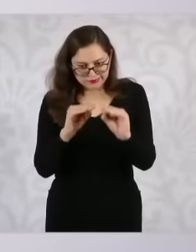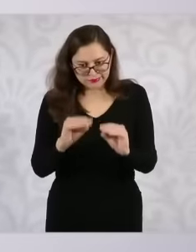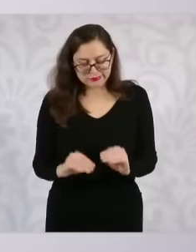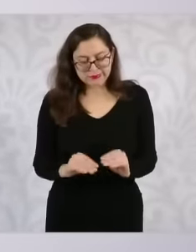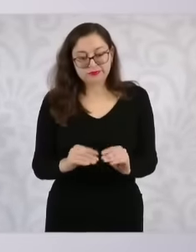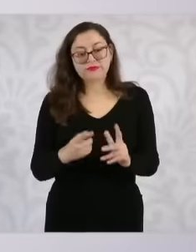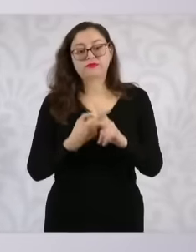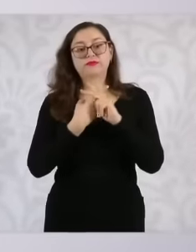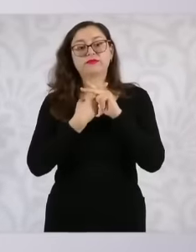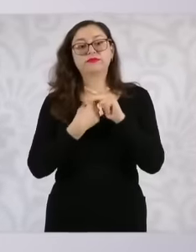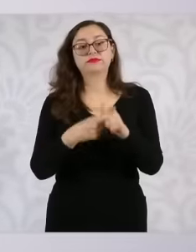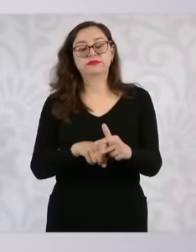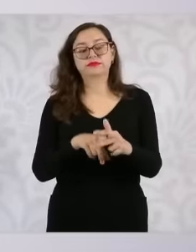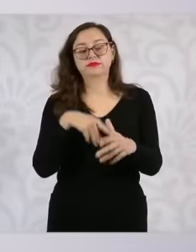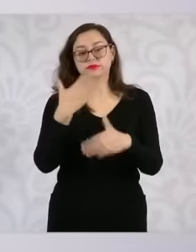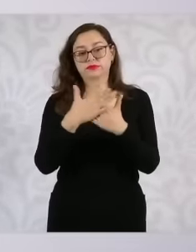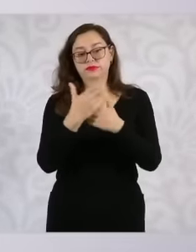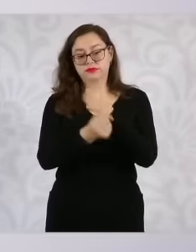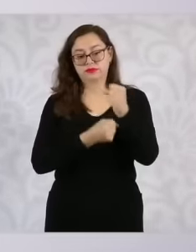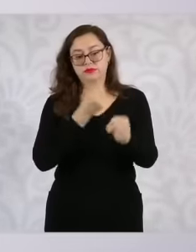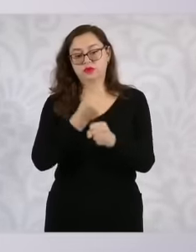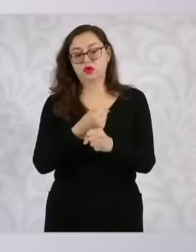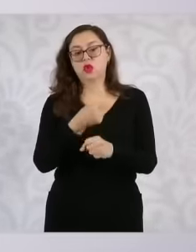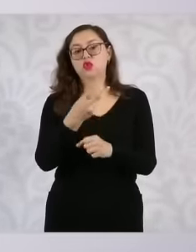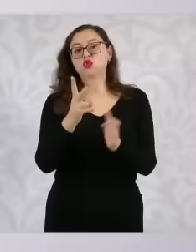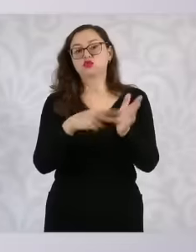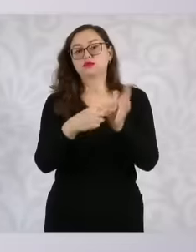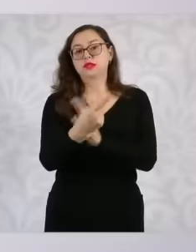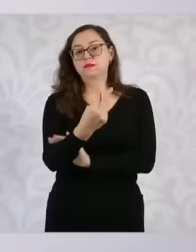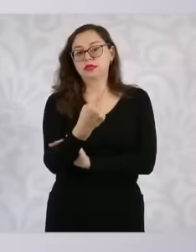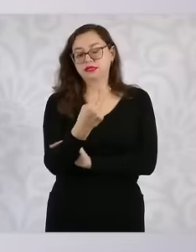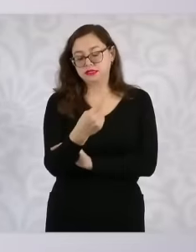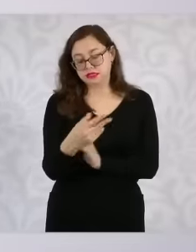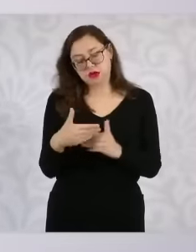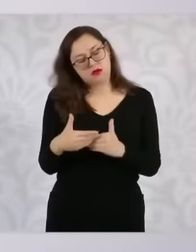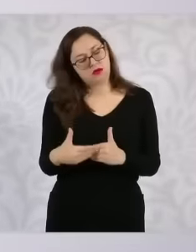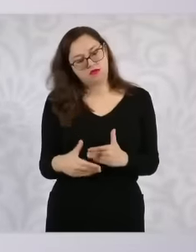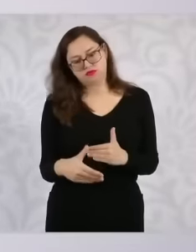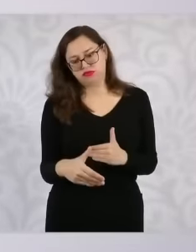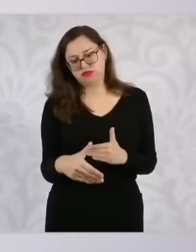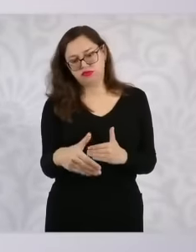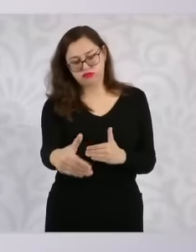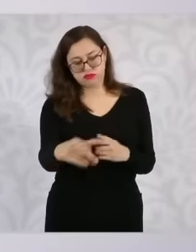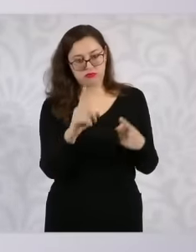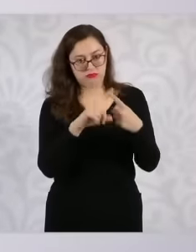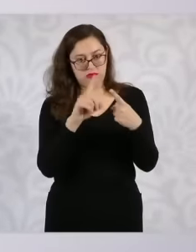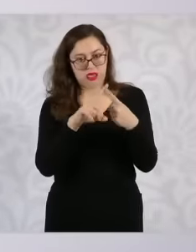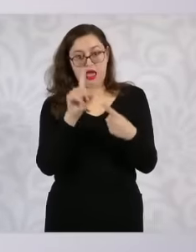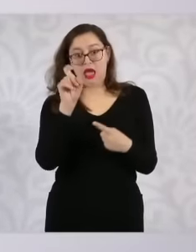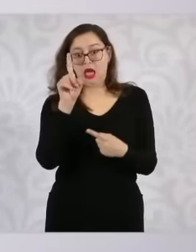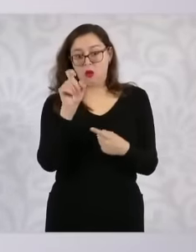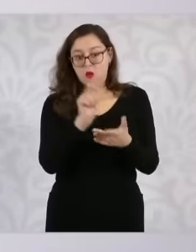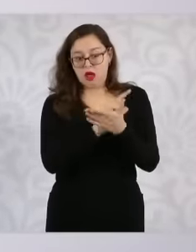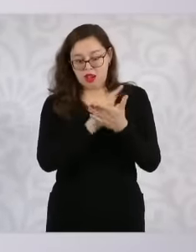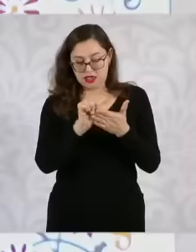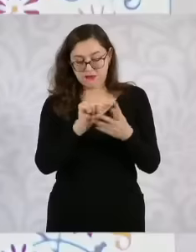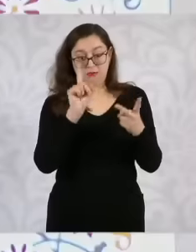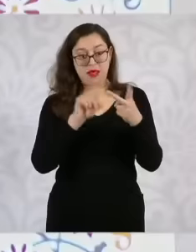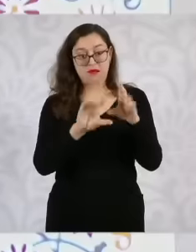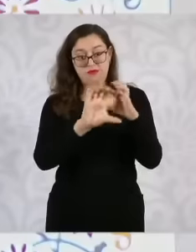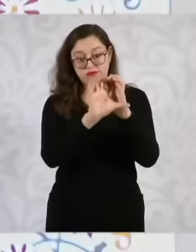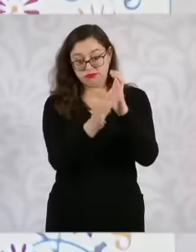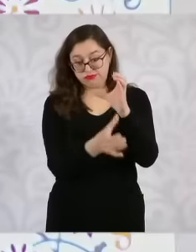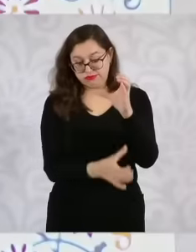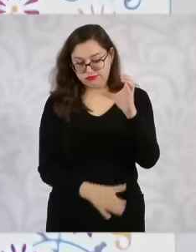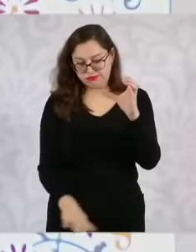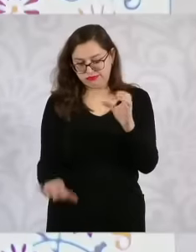2025 of several years to guarantee access to drinking water drainage the maintenance of